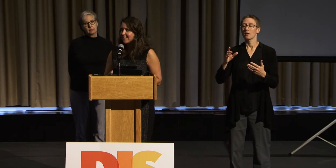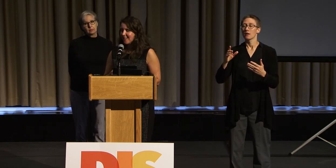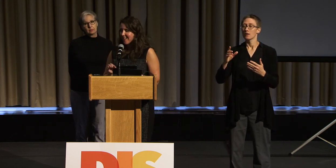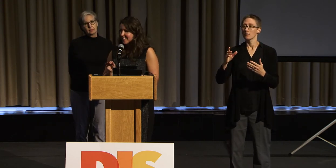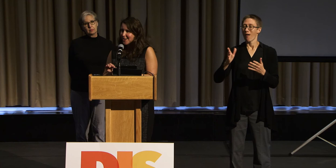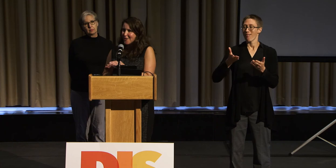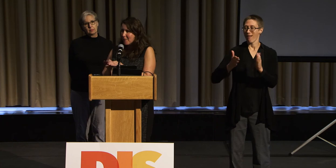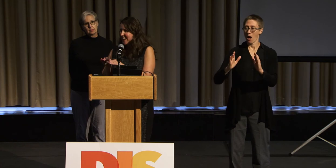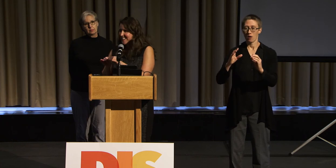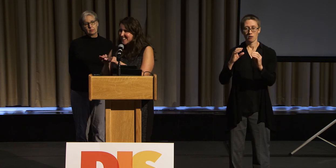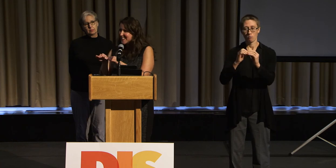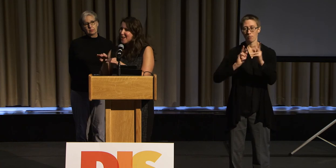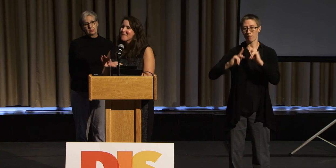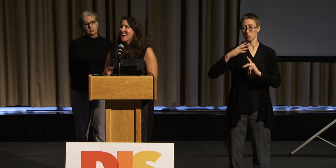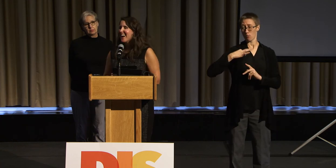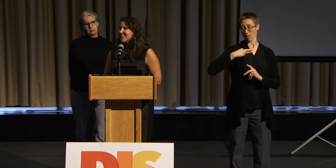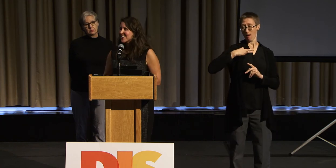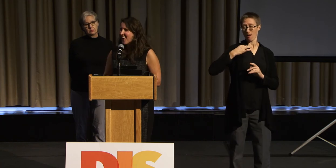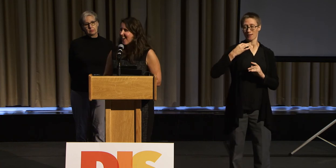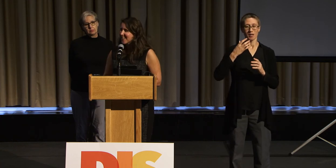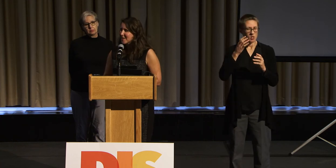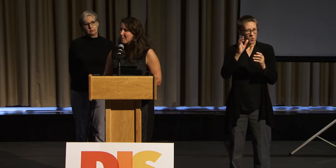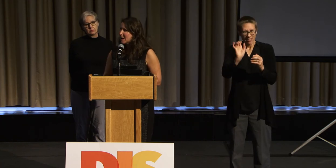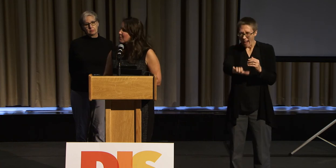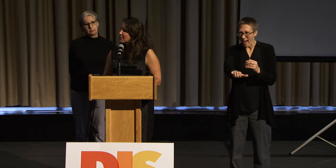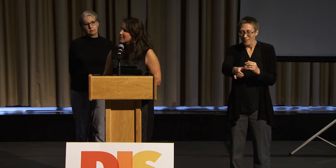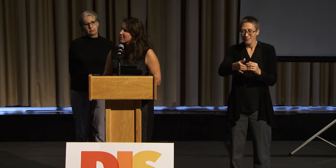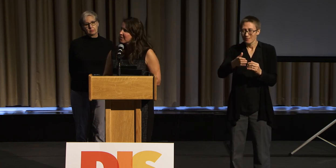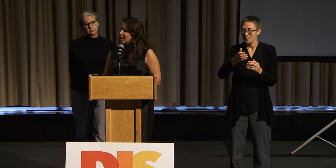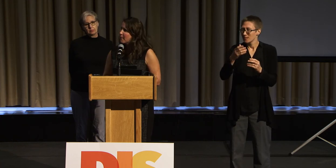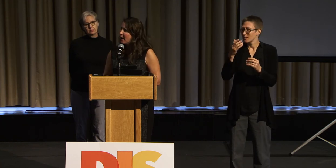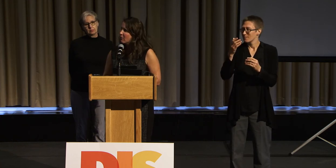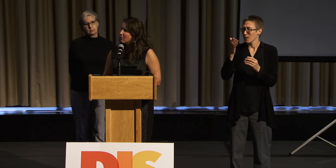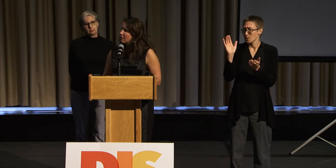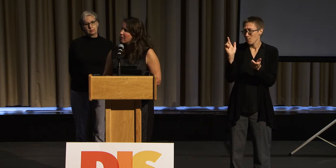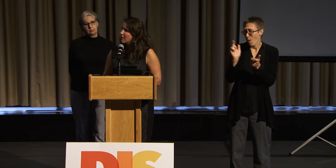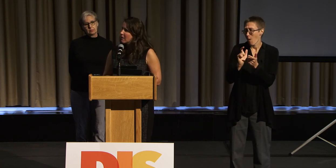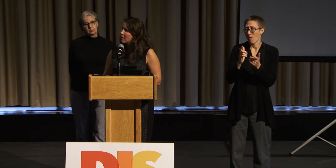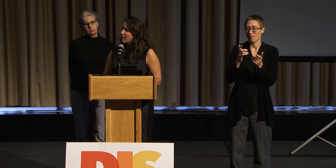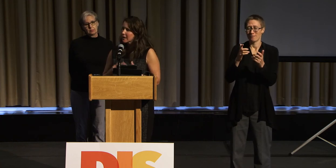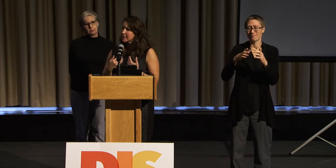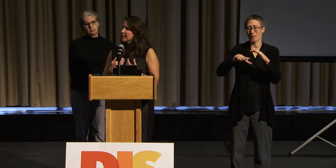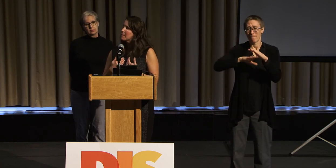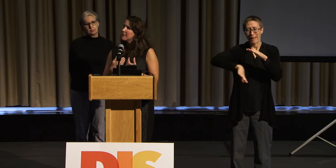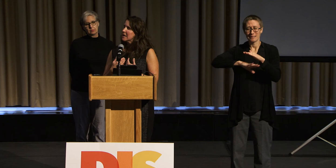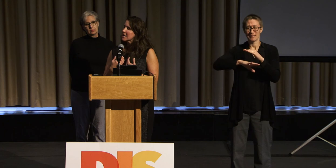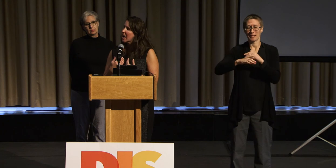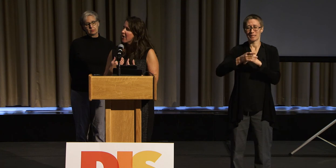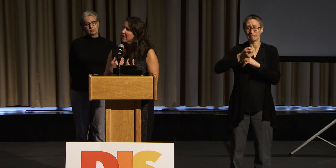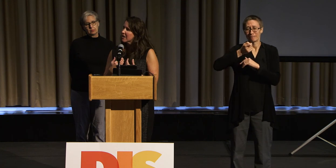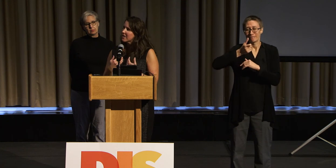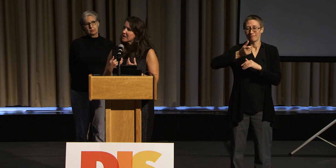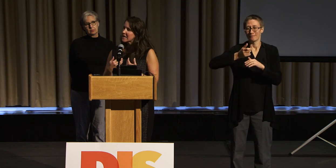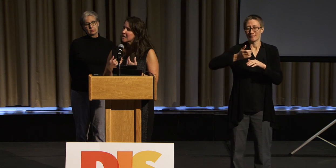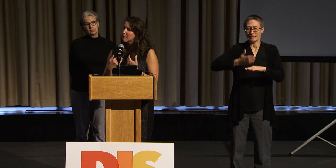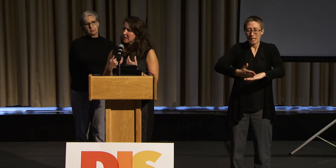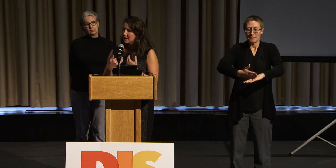that a basic step has taught people to think about seeing me as Kerry than seeing me